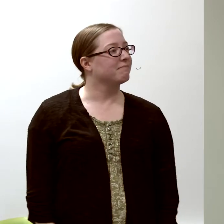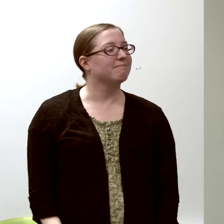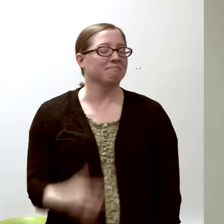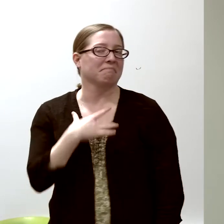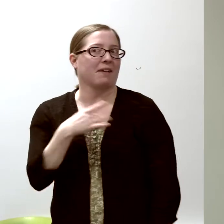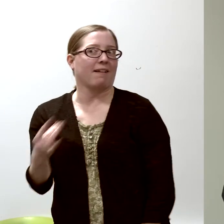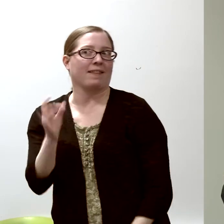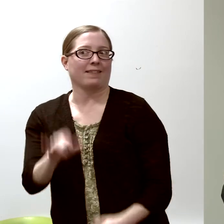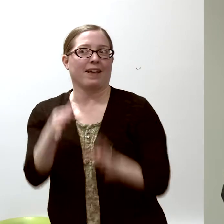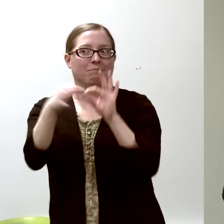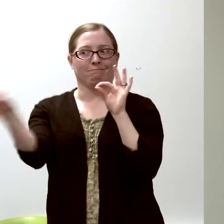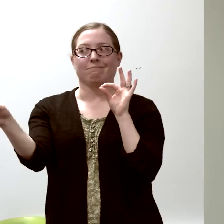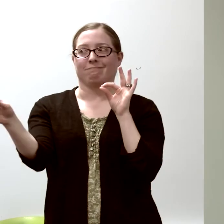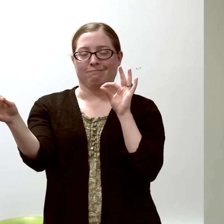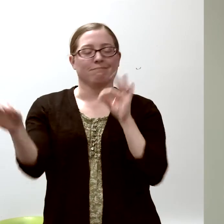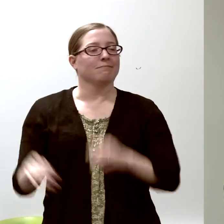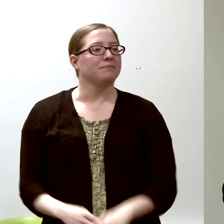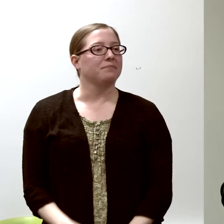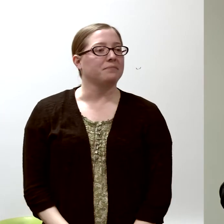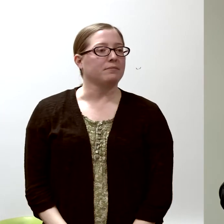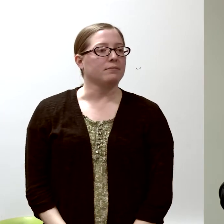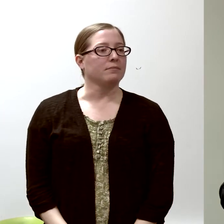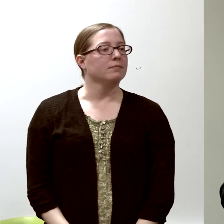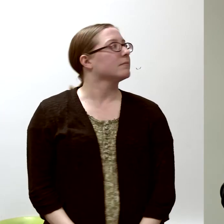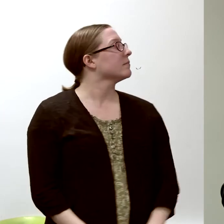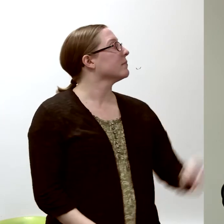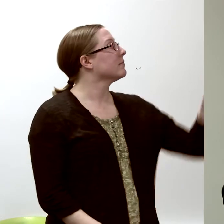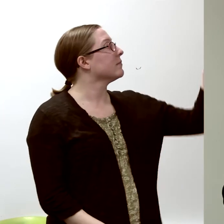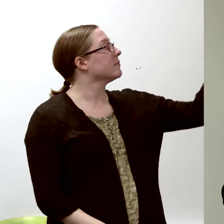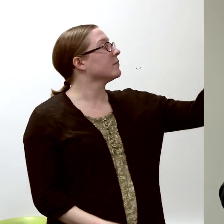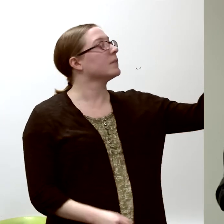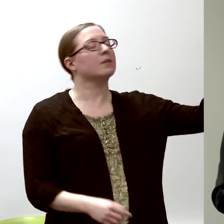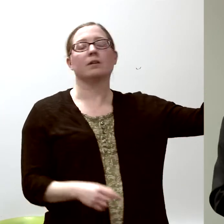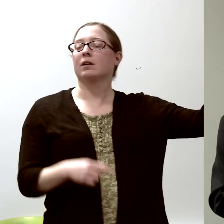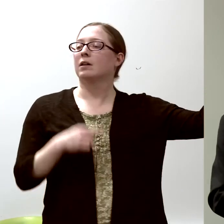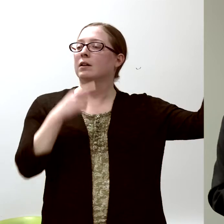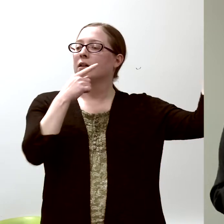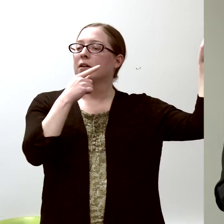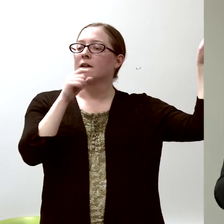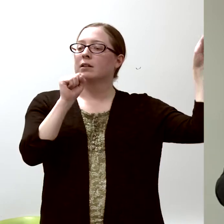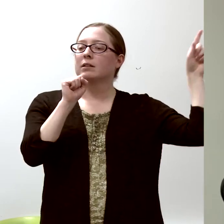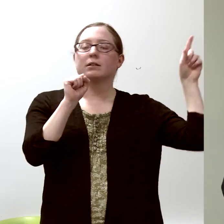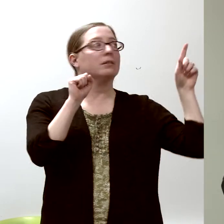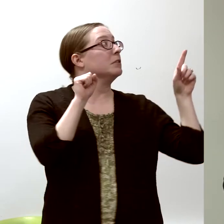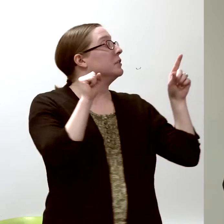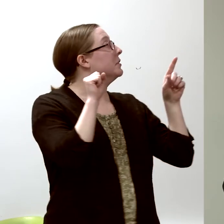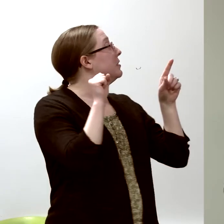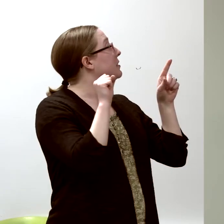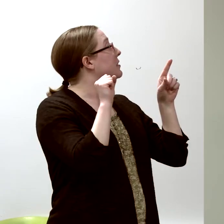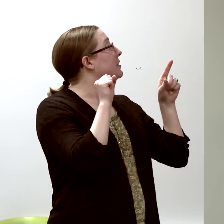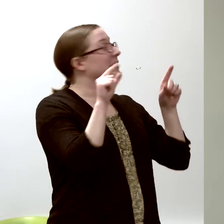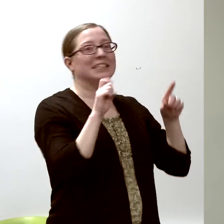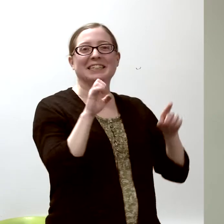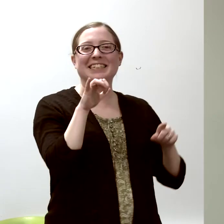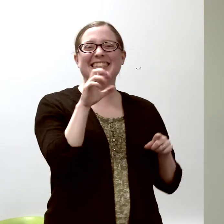and I liked that. Albert Szent-Gyorgyi discovered how muscles work